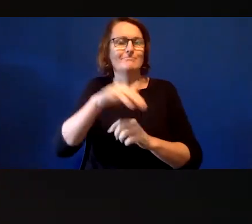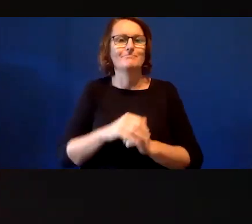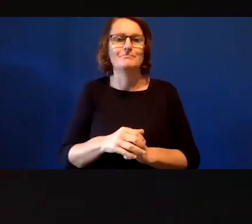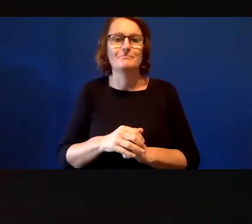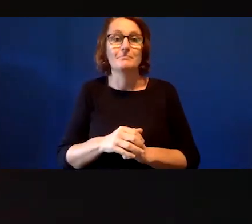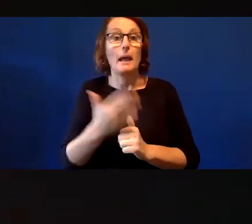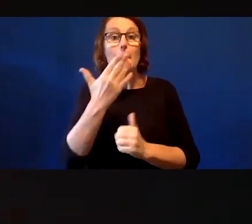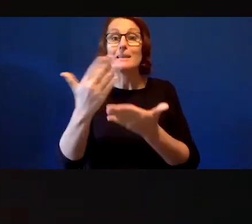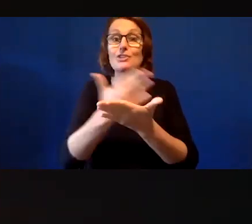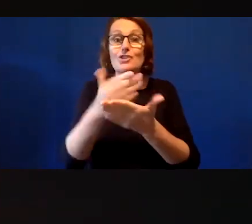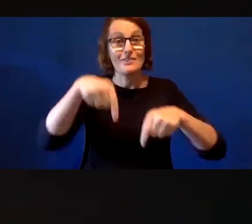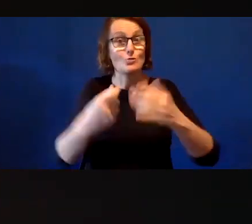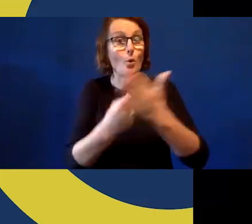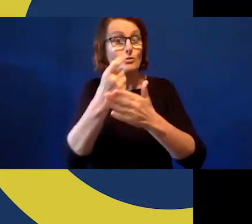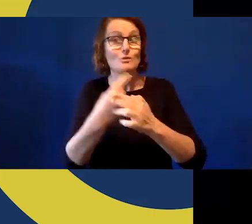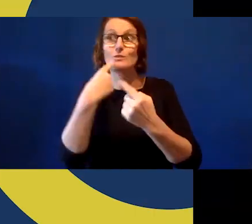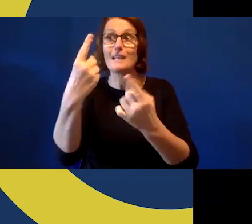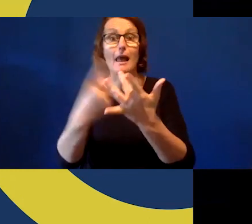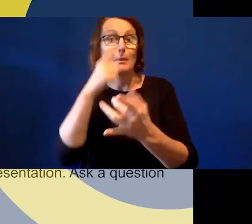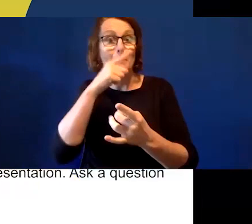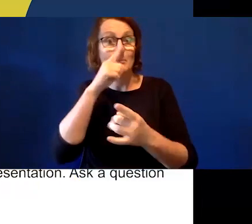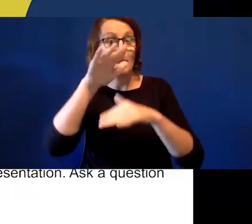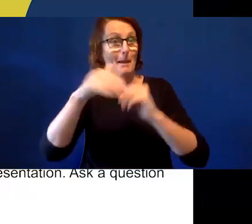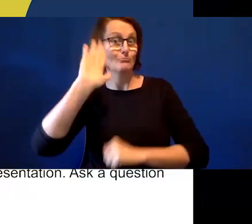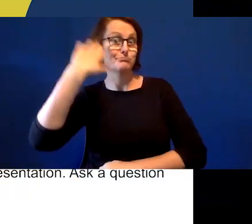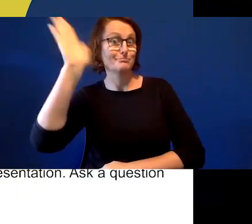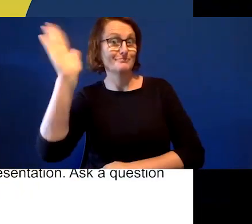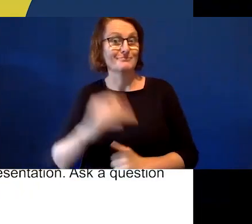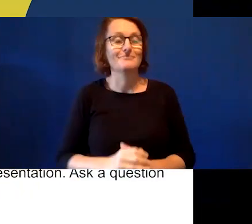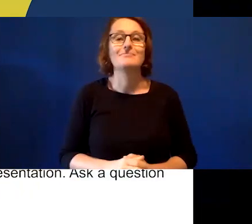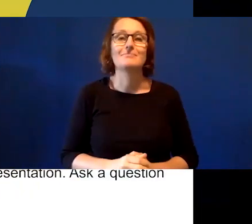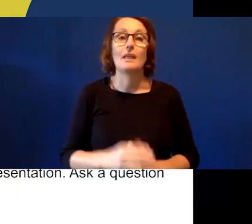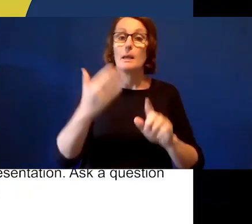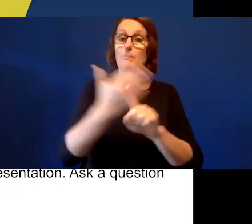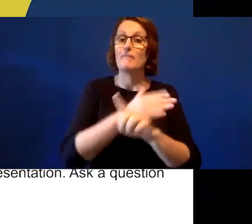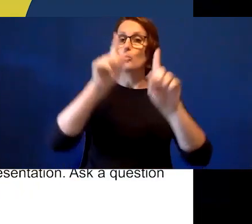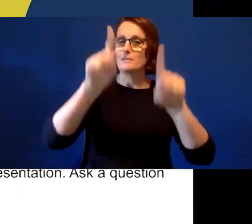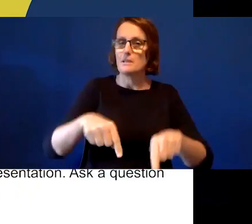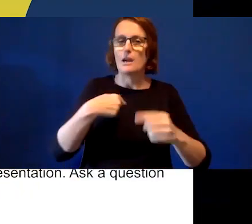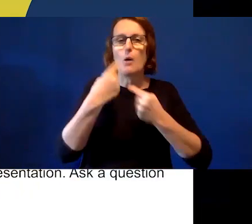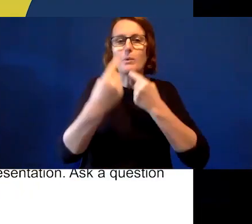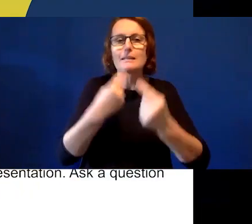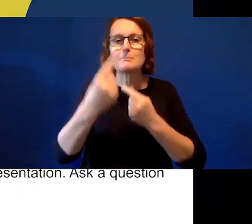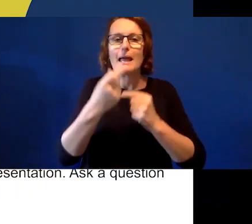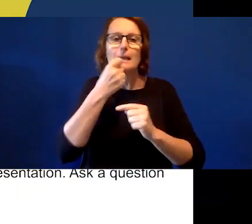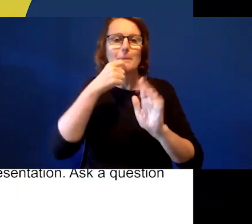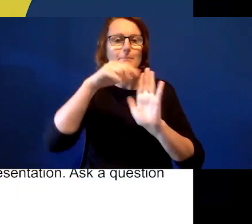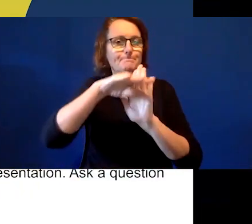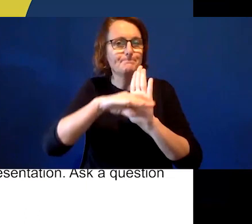Before we start, I just want to quickly run through a couple of housekeeping things.